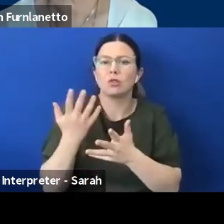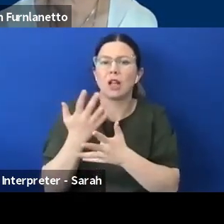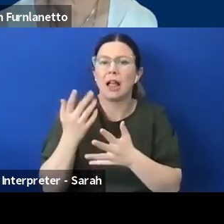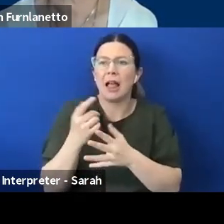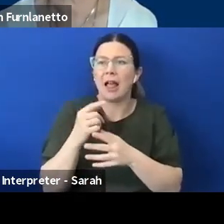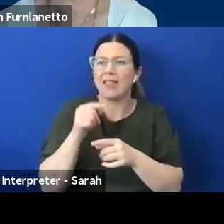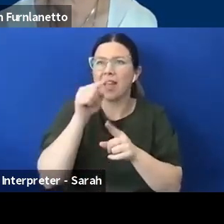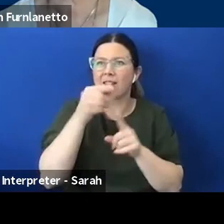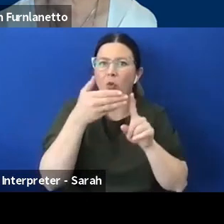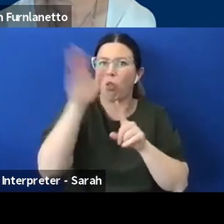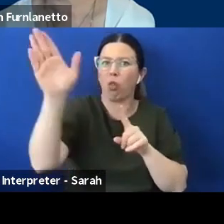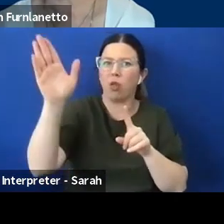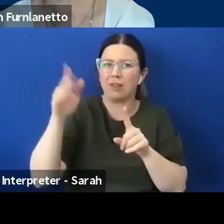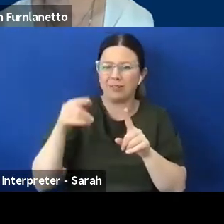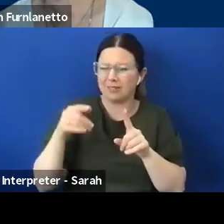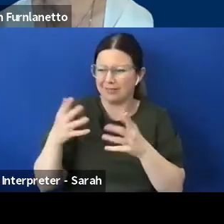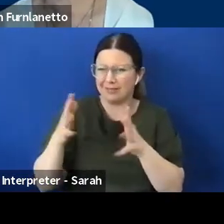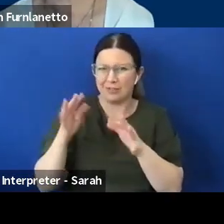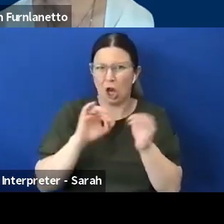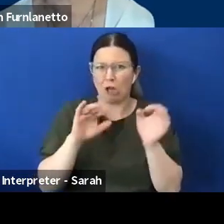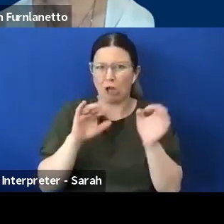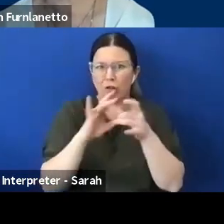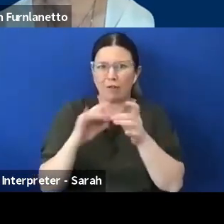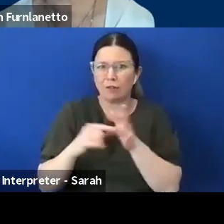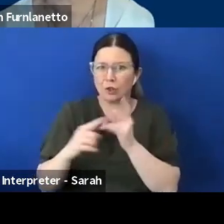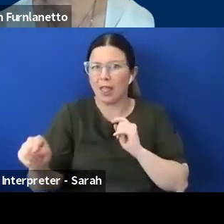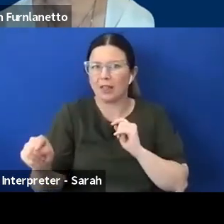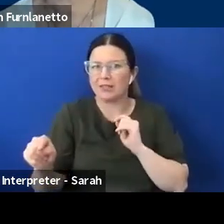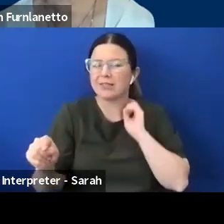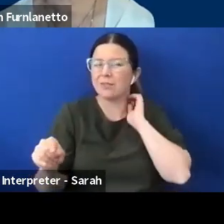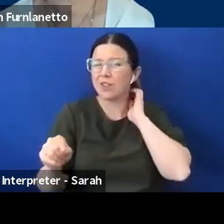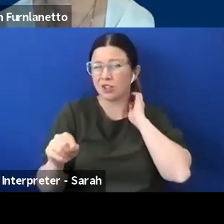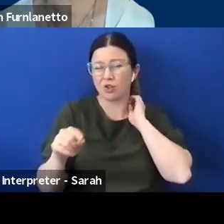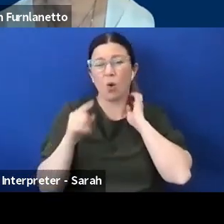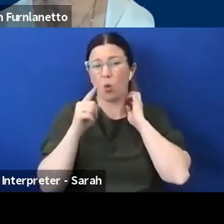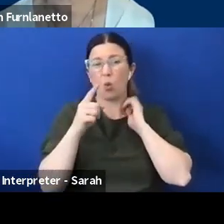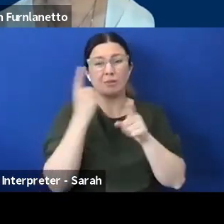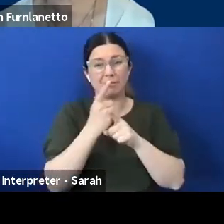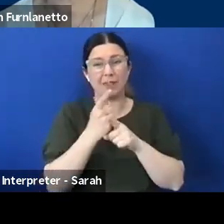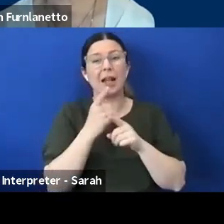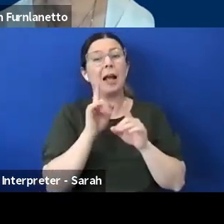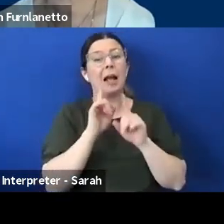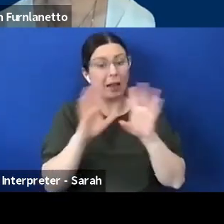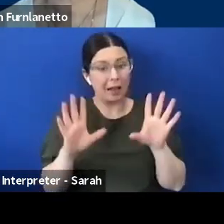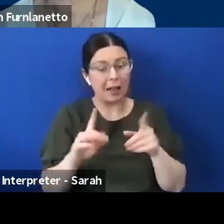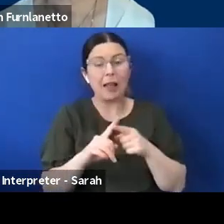in that situation so speaking clearly calming that person down and getting to the point of what